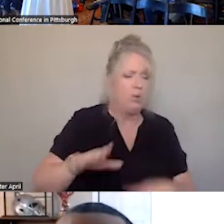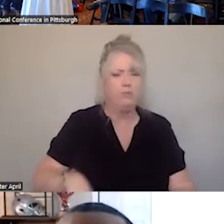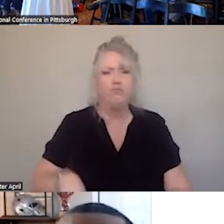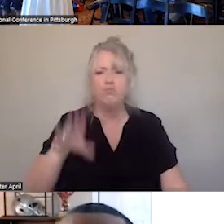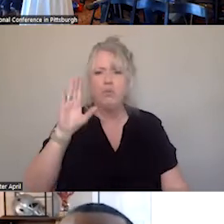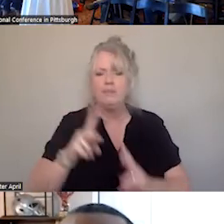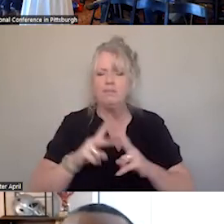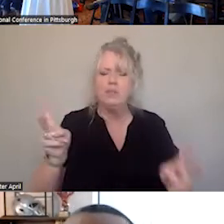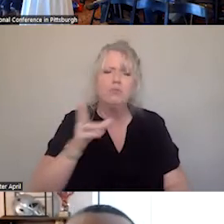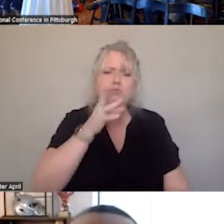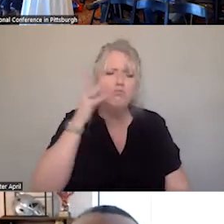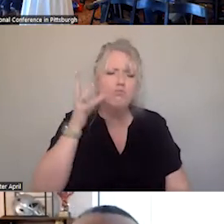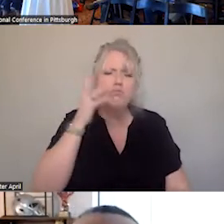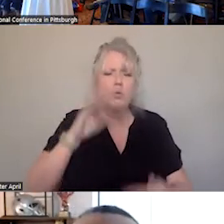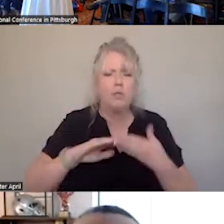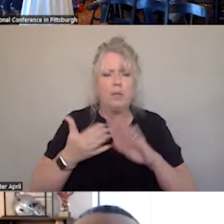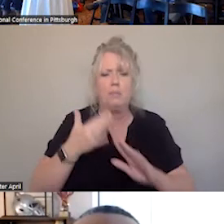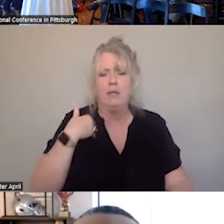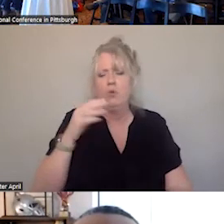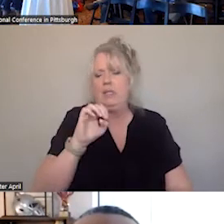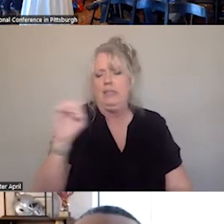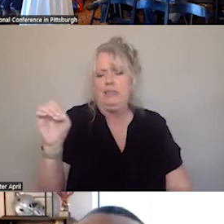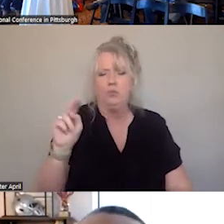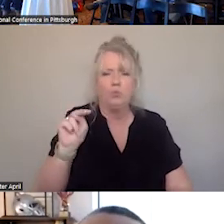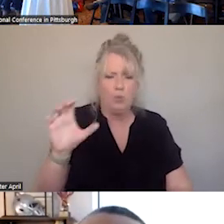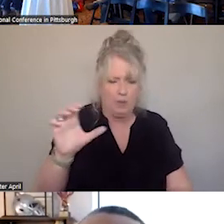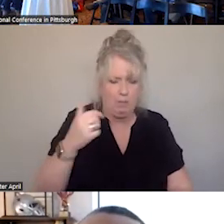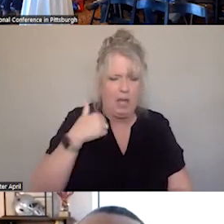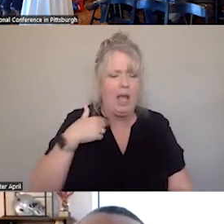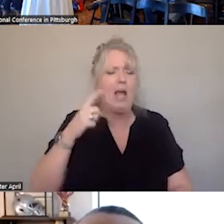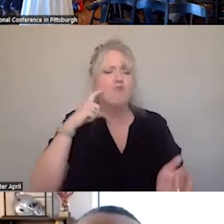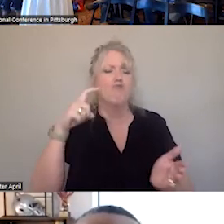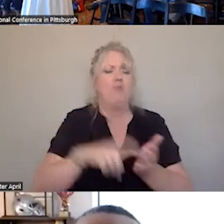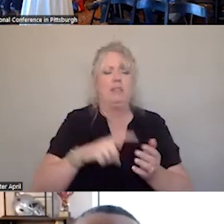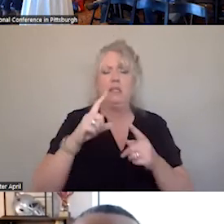COMMUNITY IN EASTERN NORTH CAROLINA, I RECOGNIZE HOW THOSE THINGS CAN LOOK VERY DIFFERENT